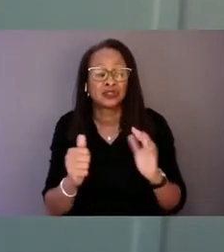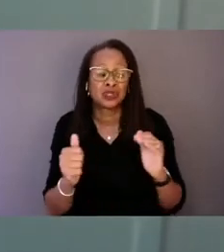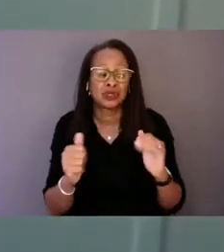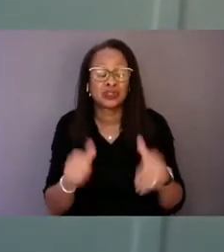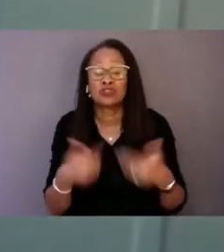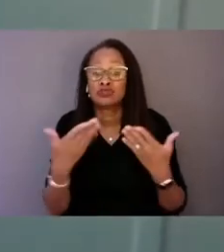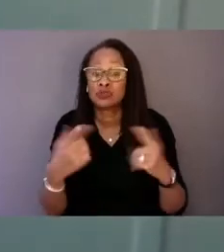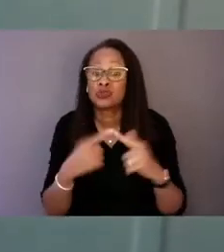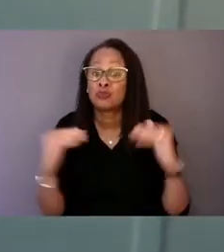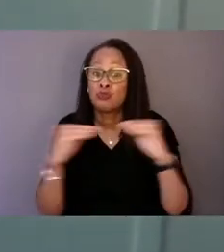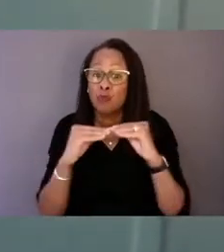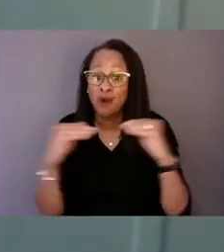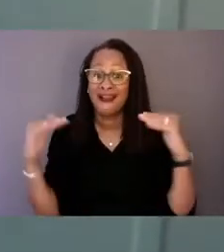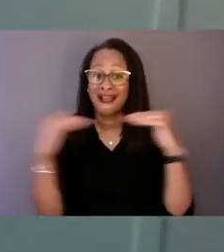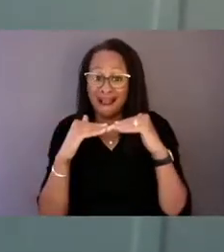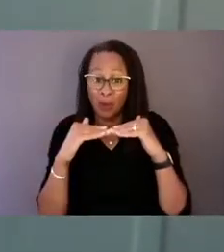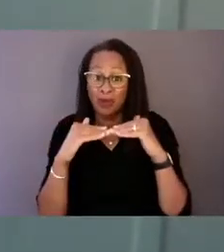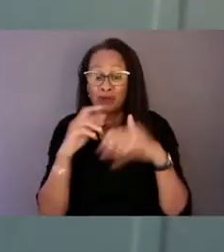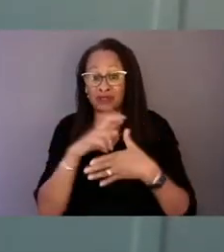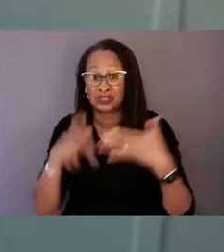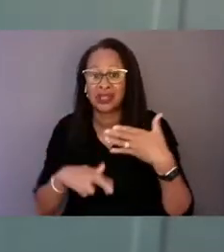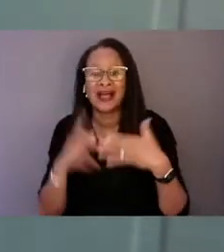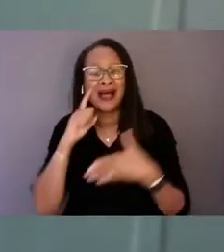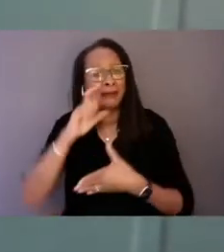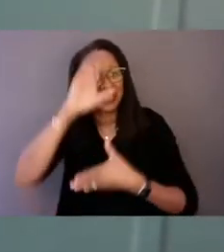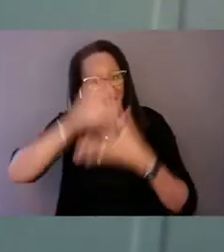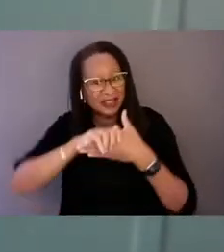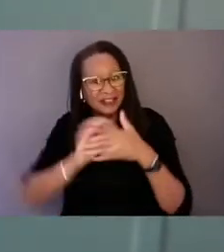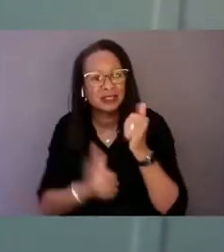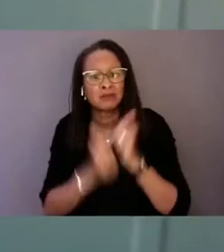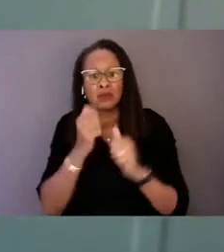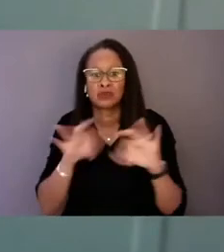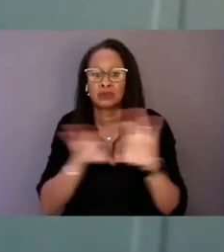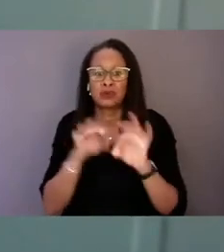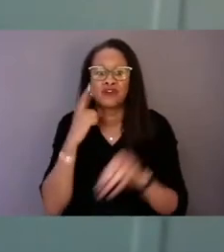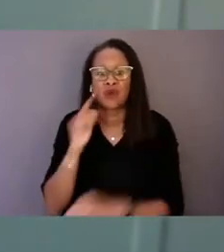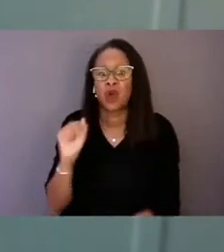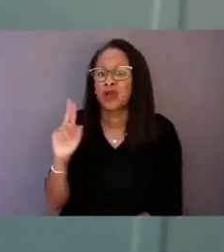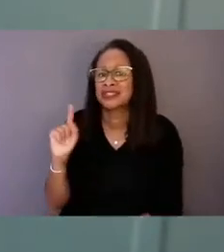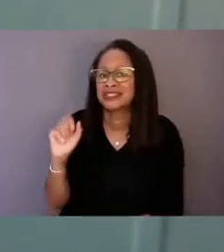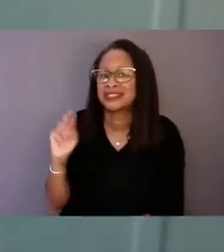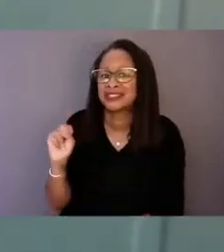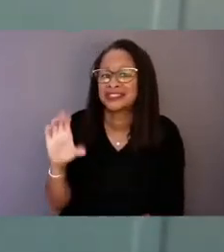I believe is the most important for autistic and/or neurodiverse people.